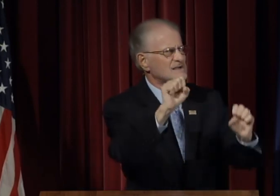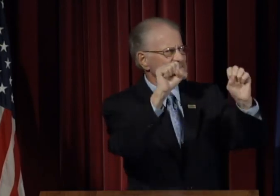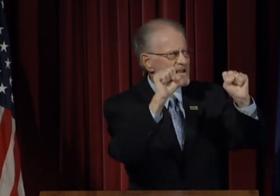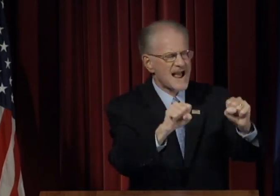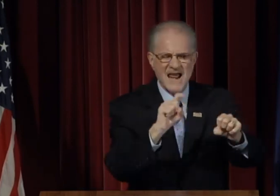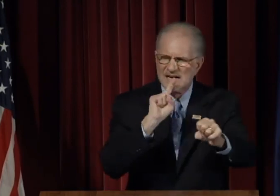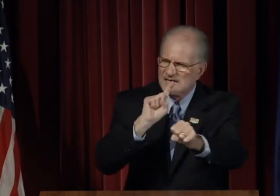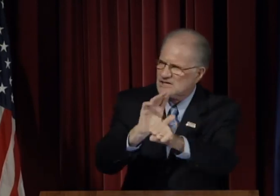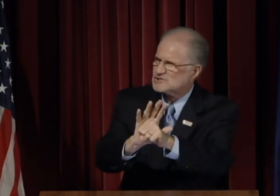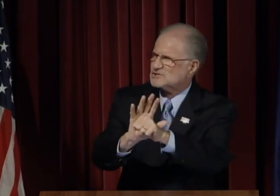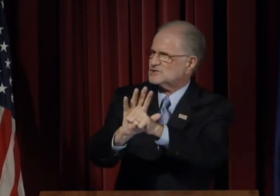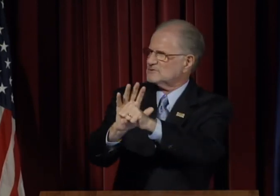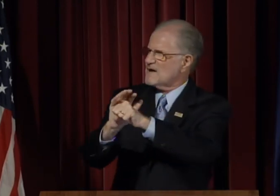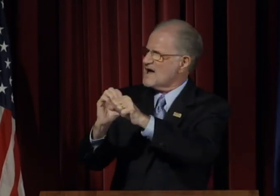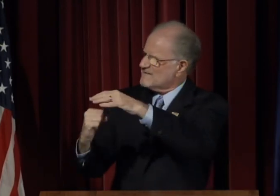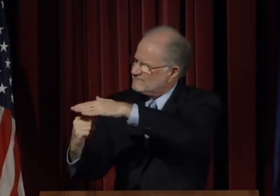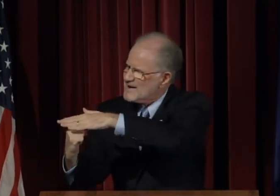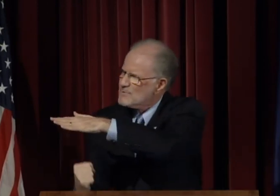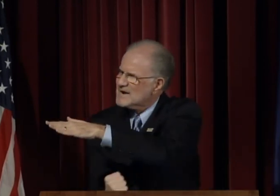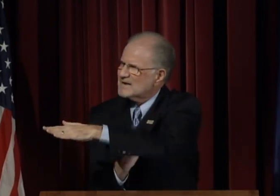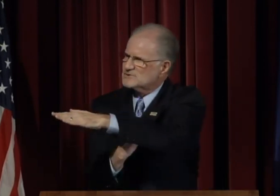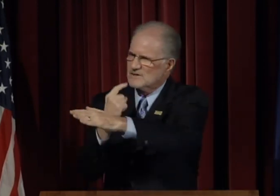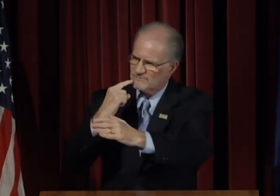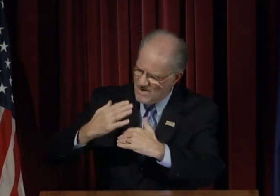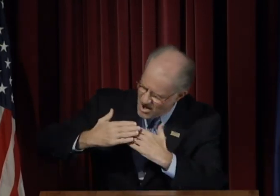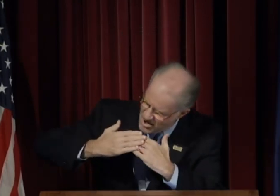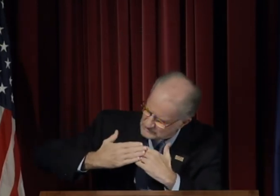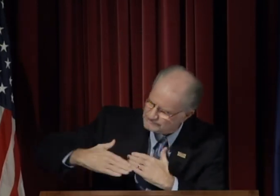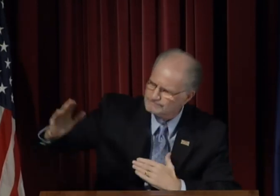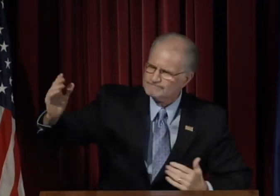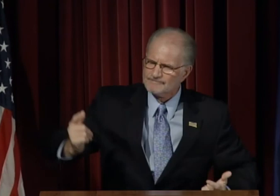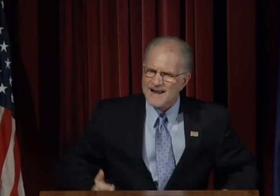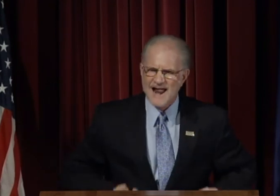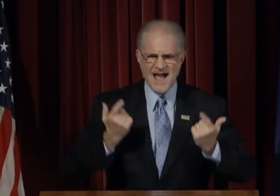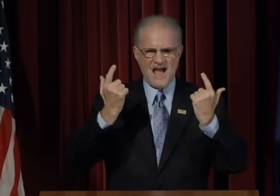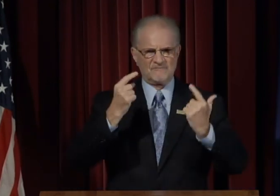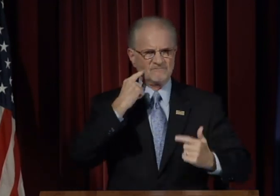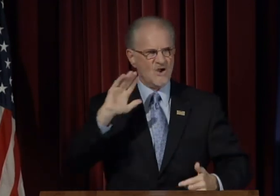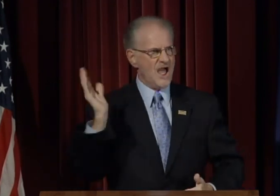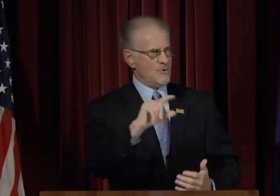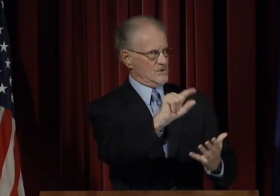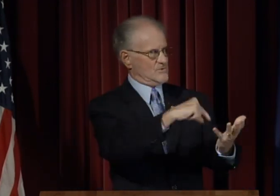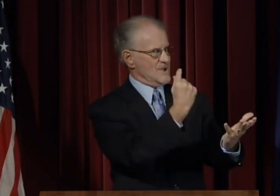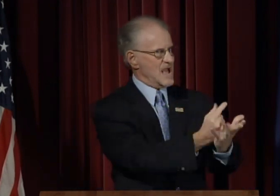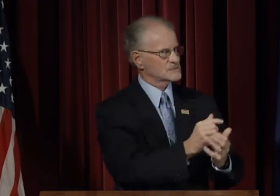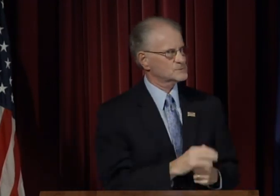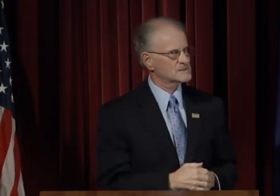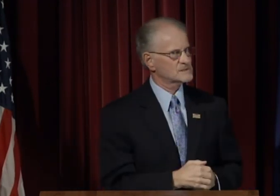Liberal Arts can ensure a foundation for life for our graduates.